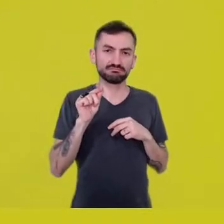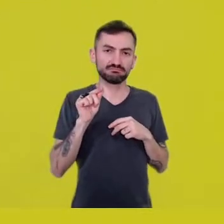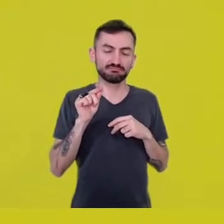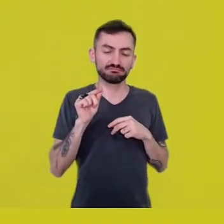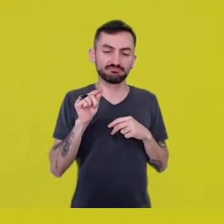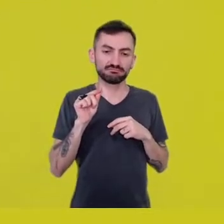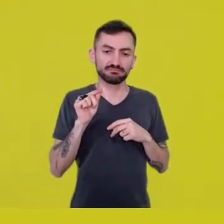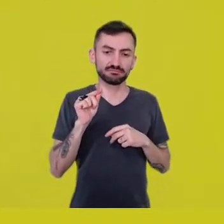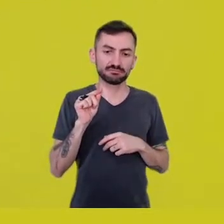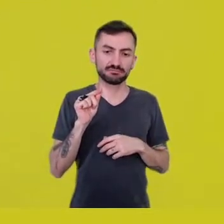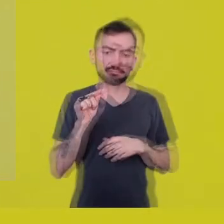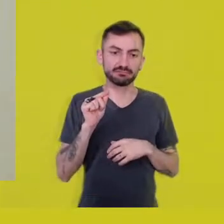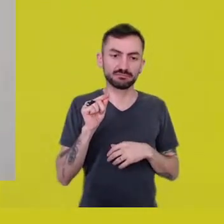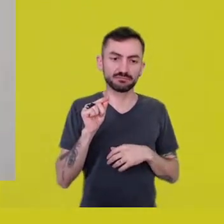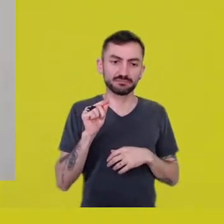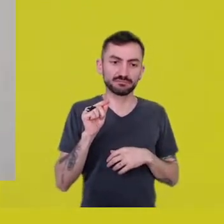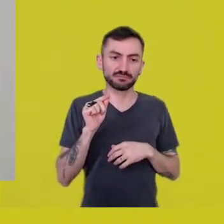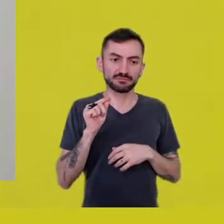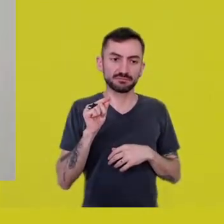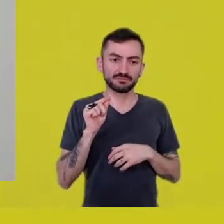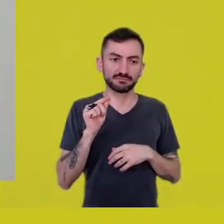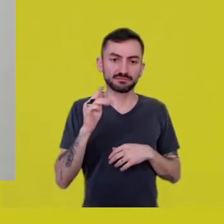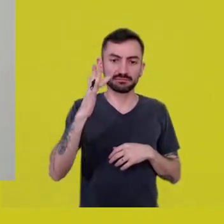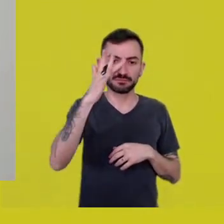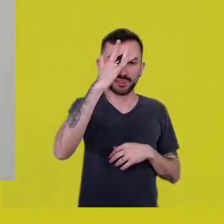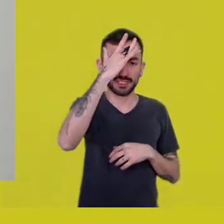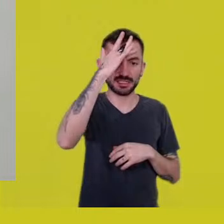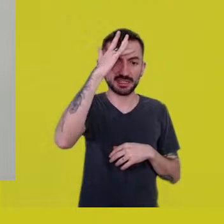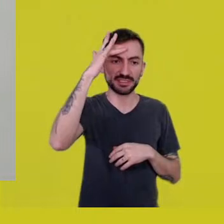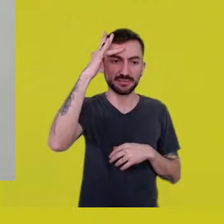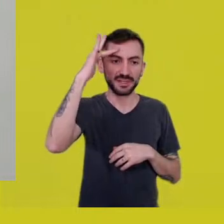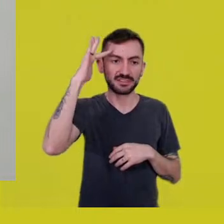responsible for leading the ritual